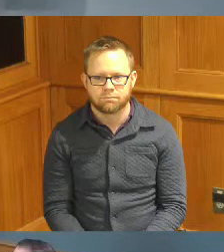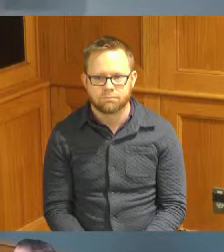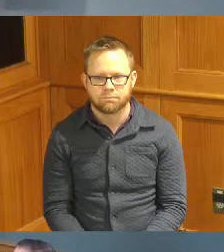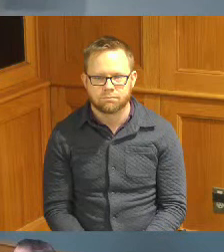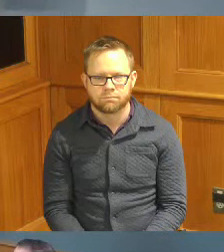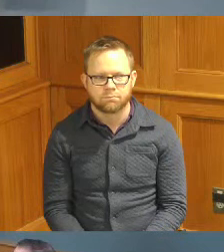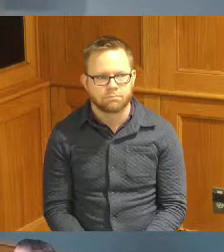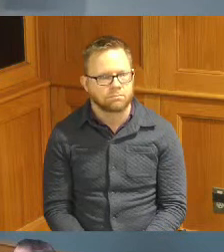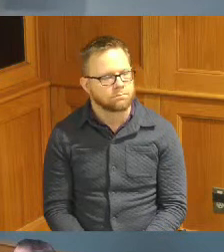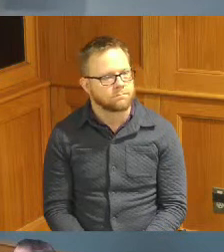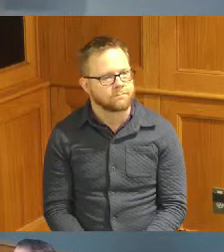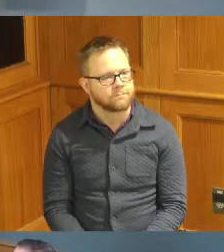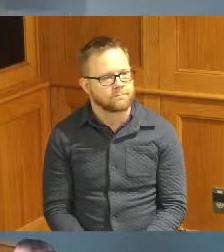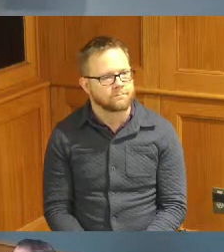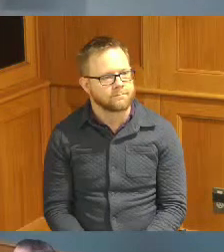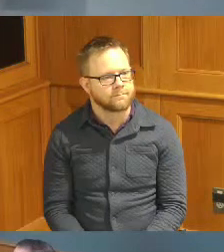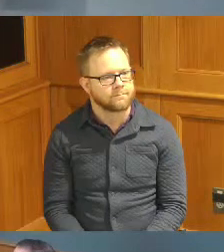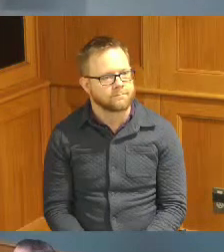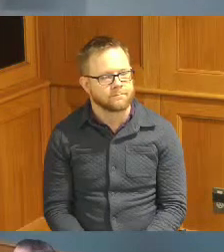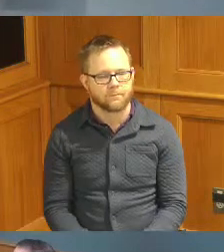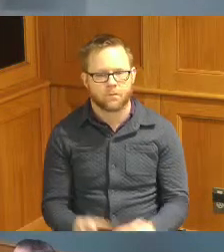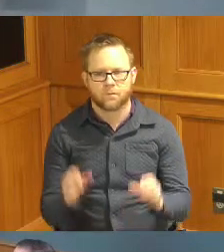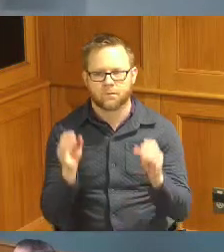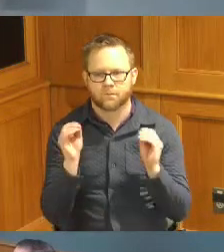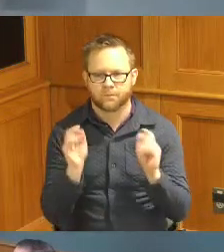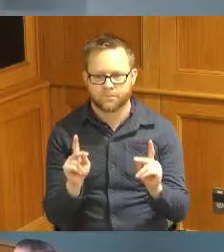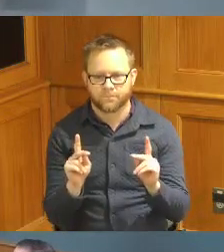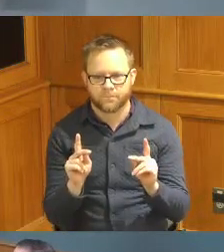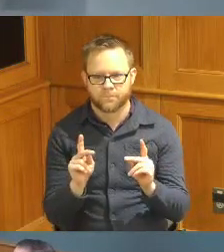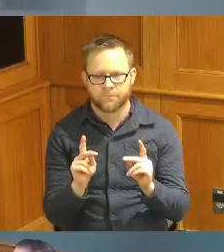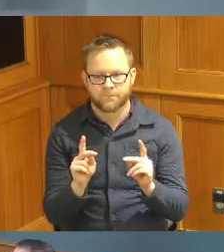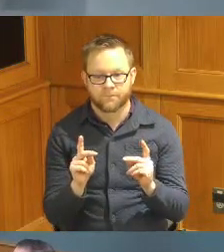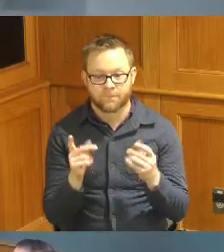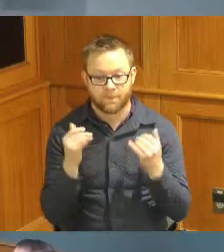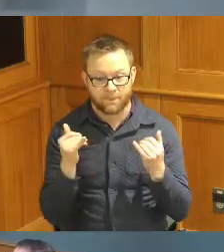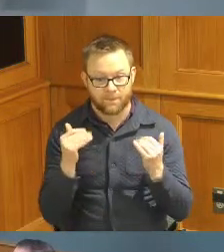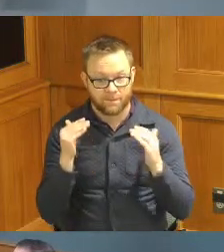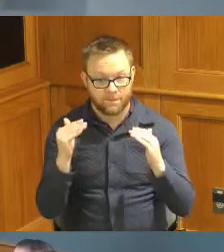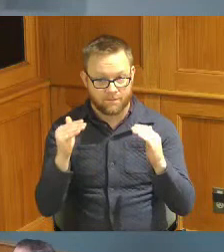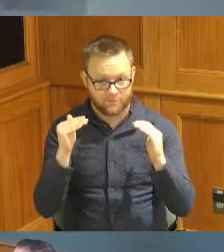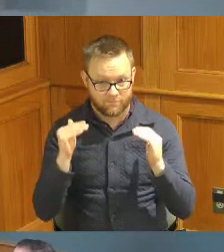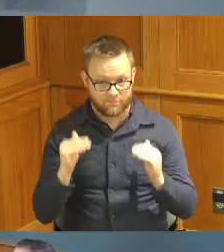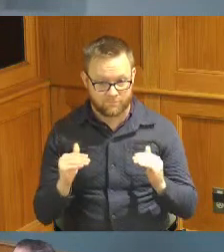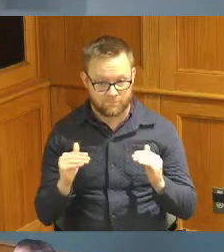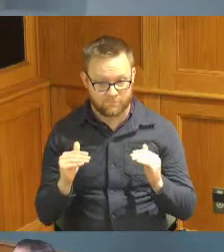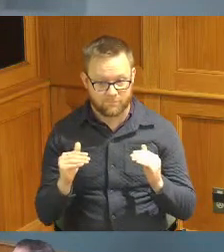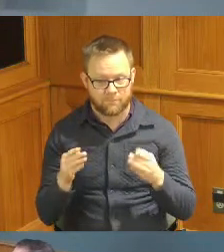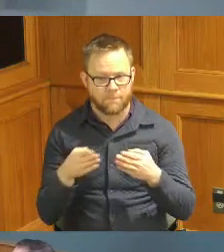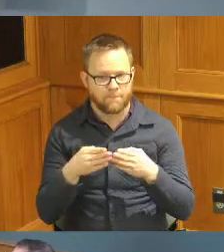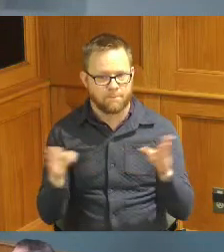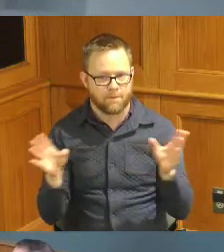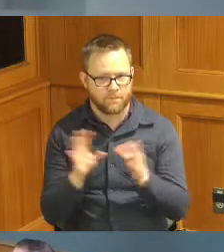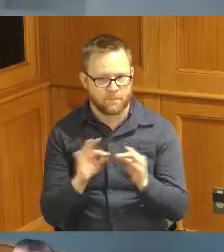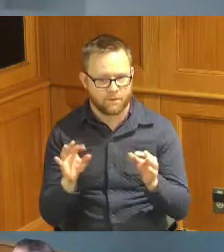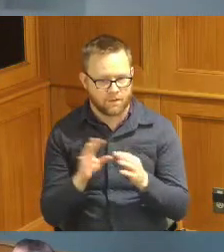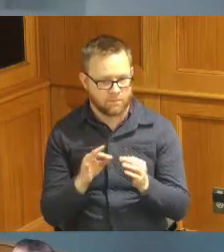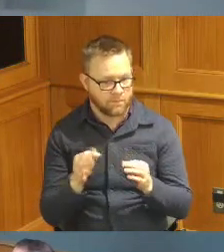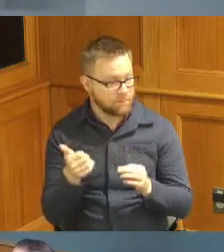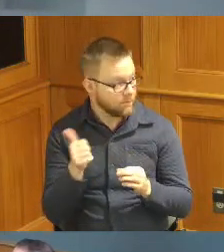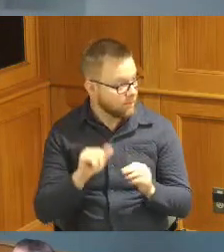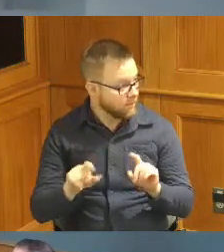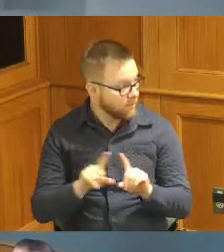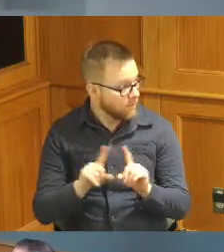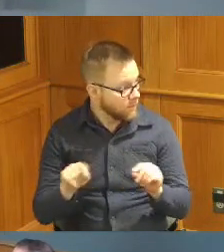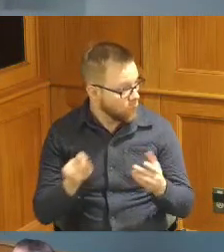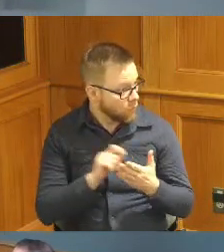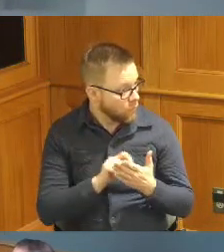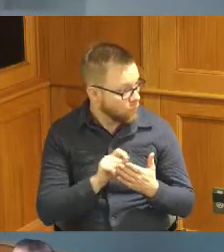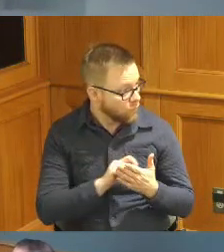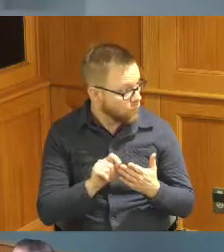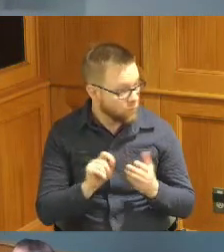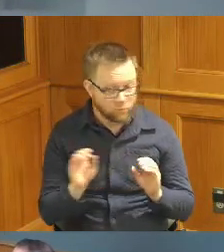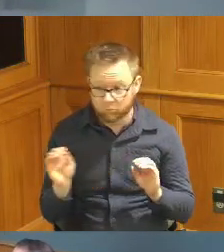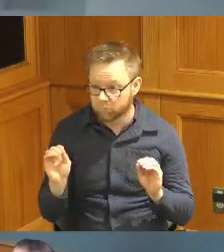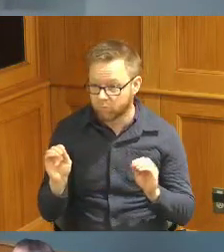public comments do we have any cards anybody on Zoom